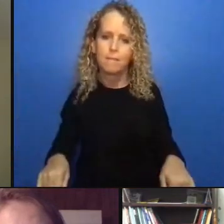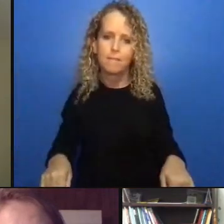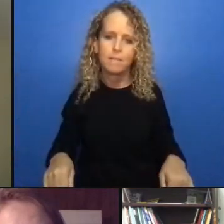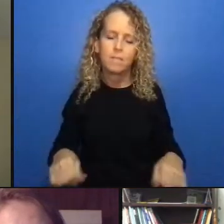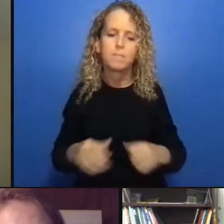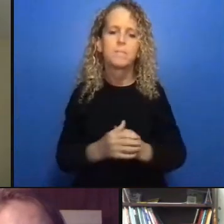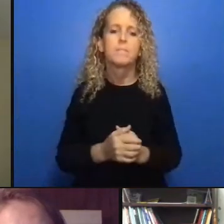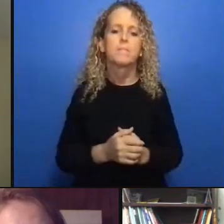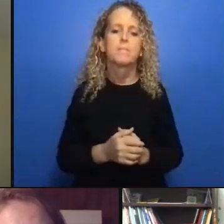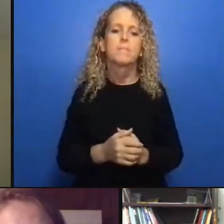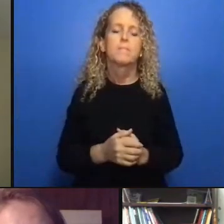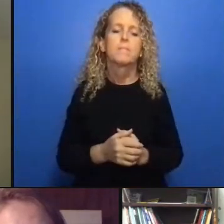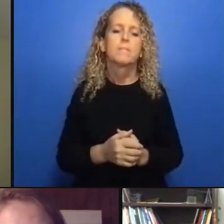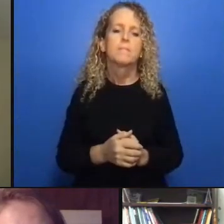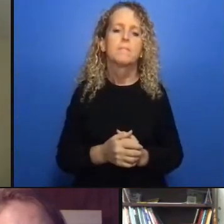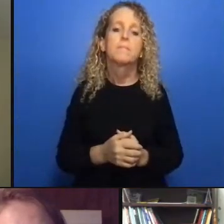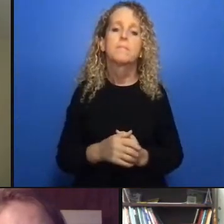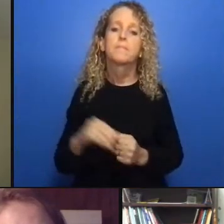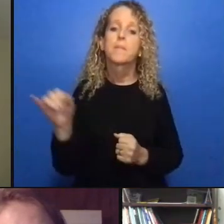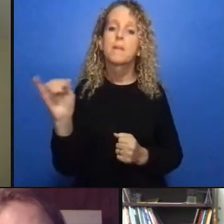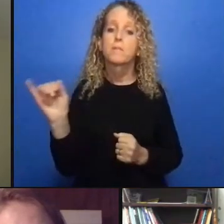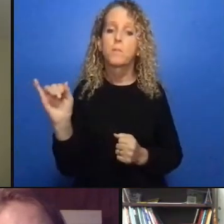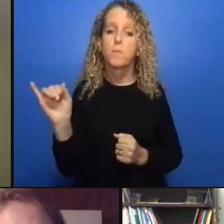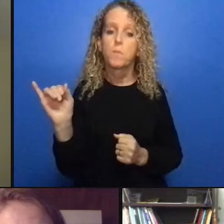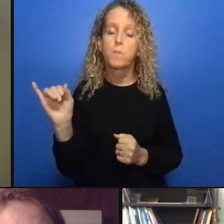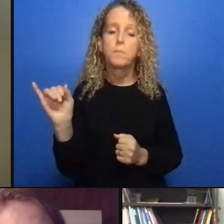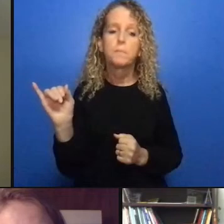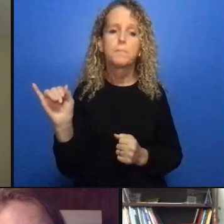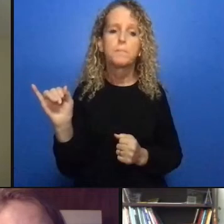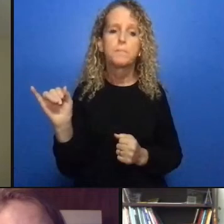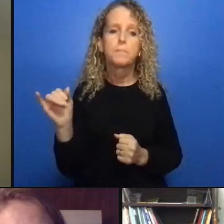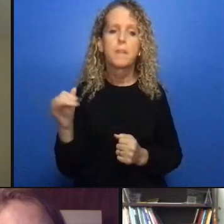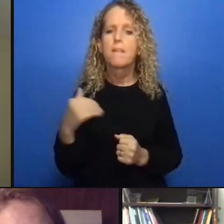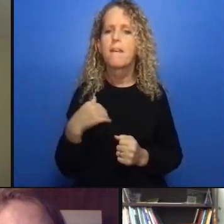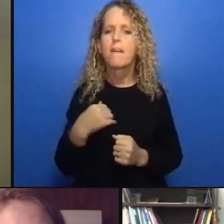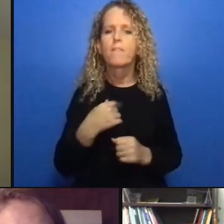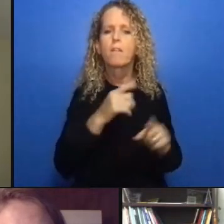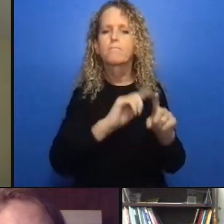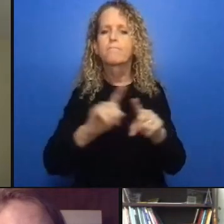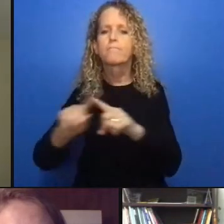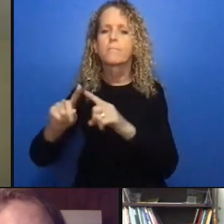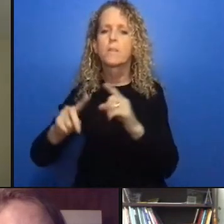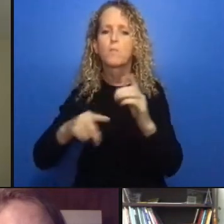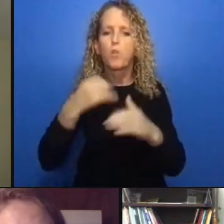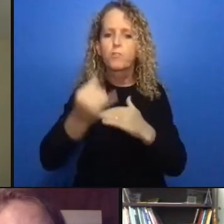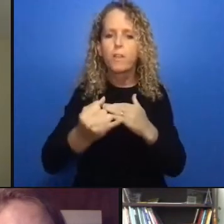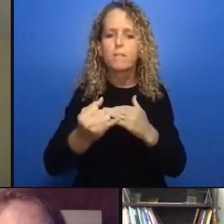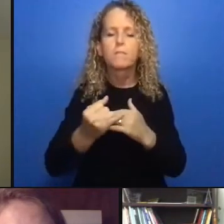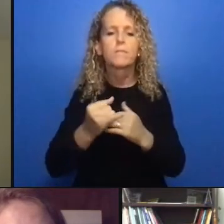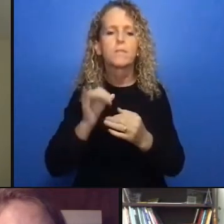of examples concrete examples on what it means to take measures that that would start down this